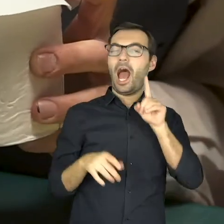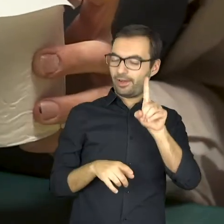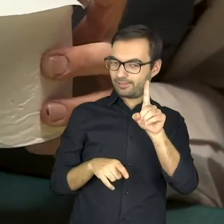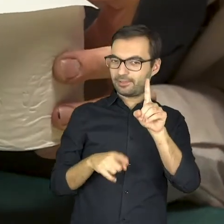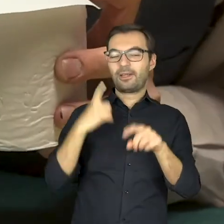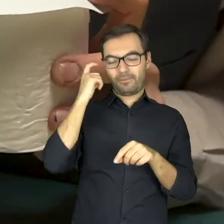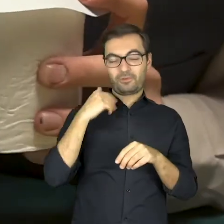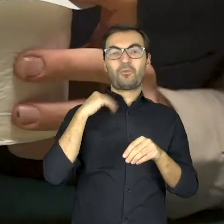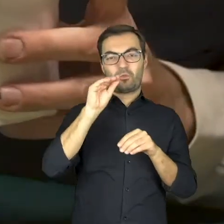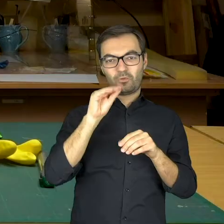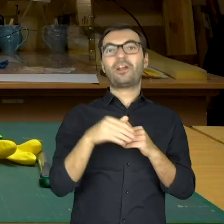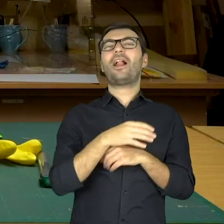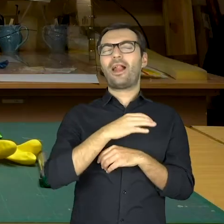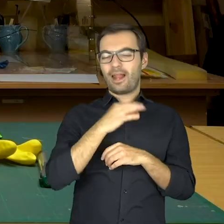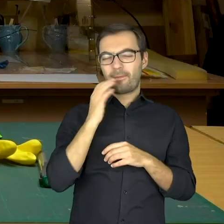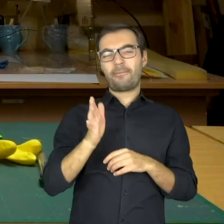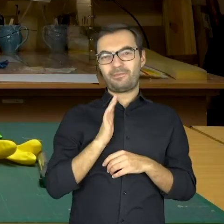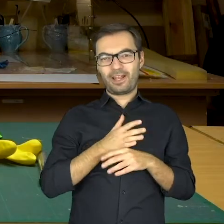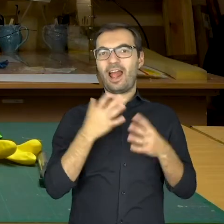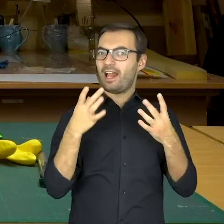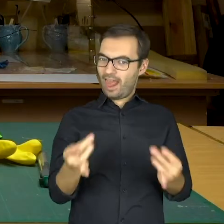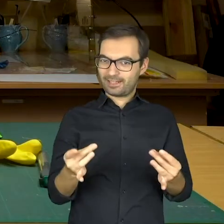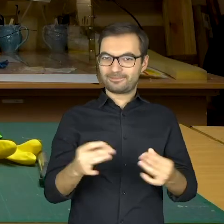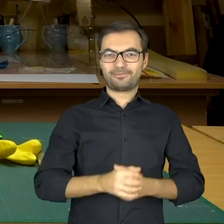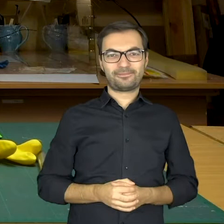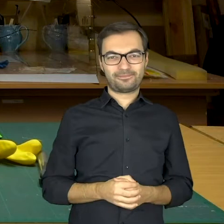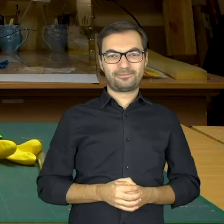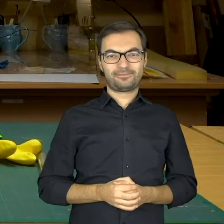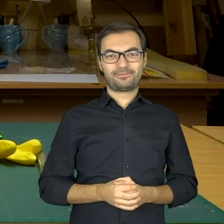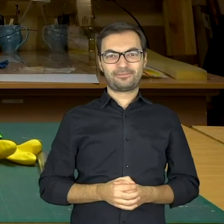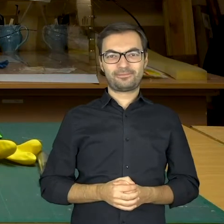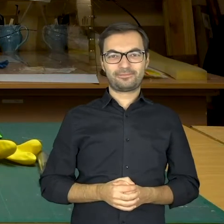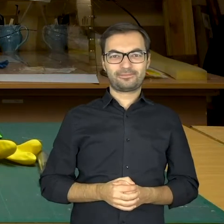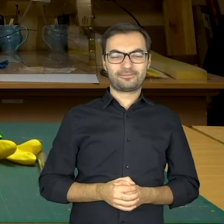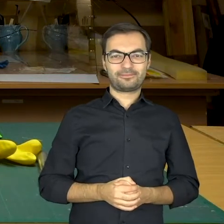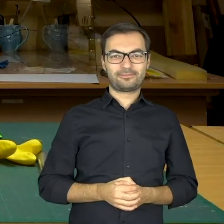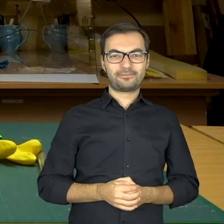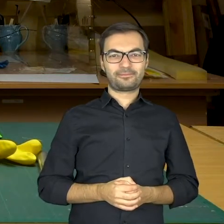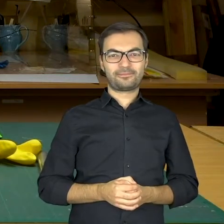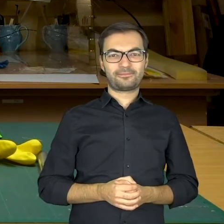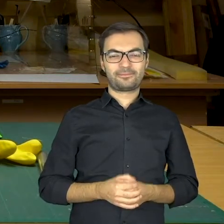But, as I said, it will be better, if you use glue.